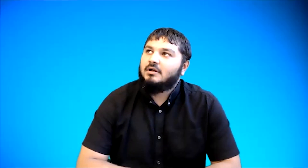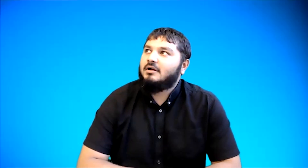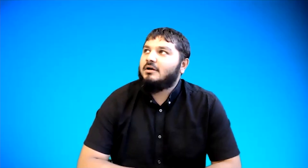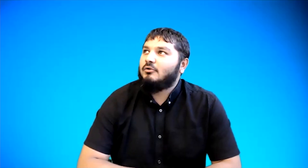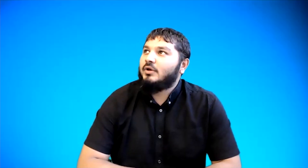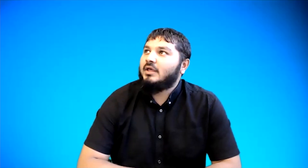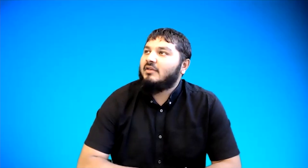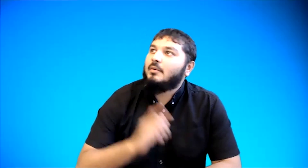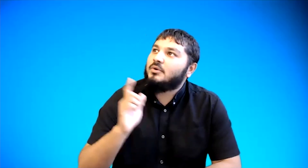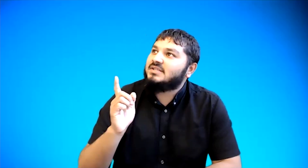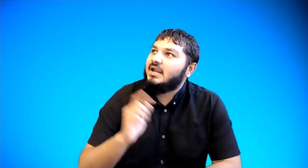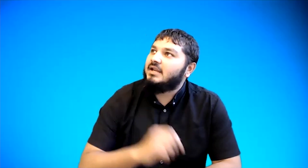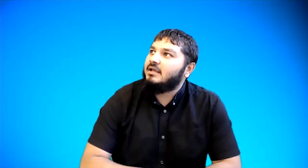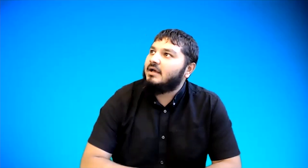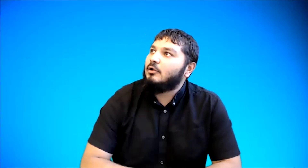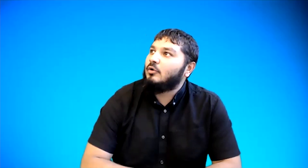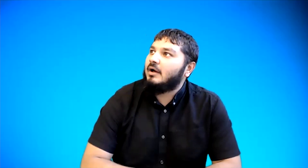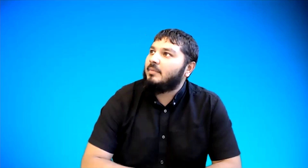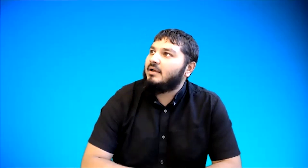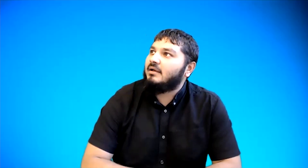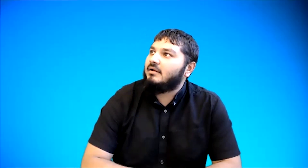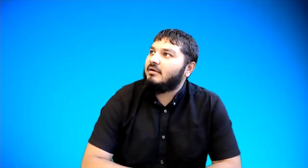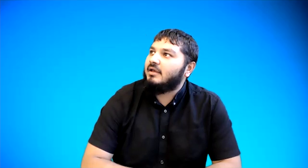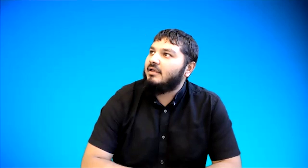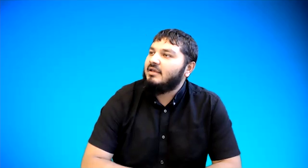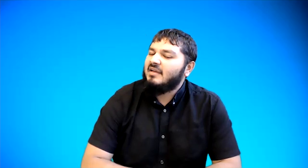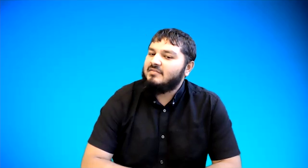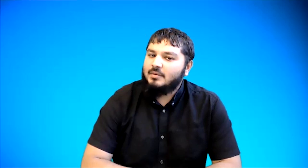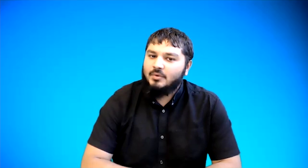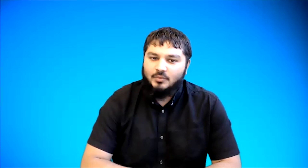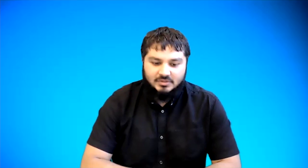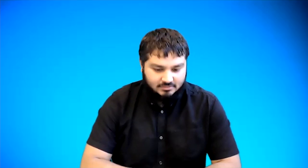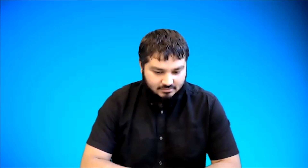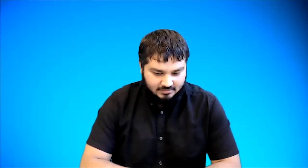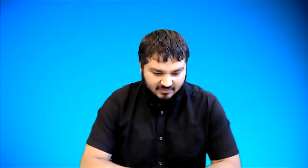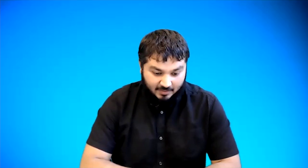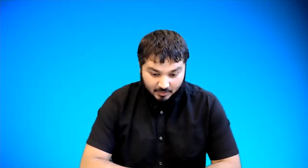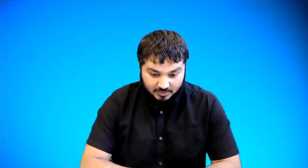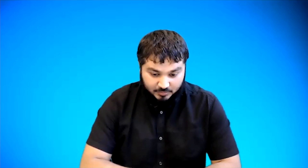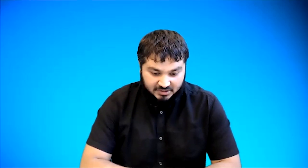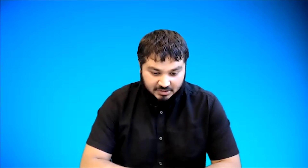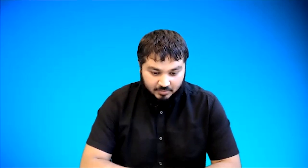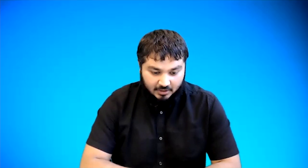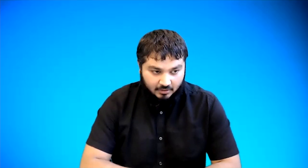uh looking if someone's standing and look up okay if someone was if something was positioned below